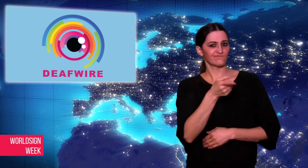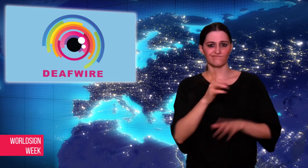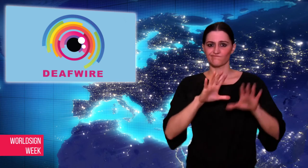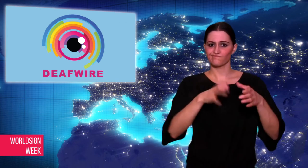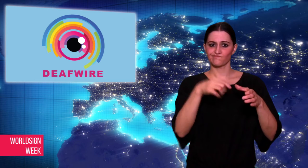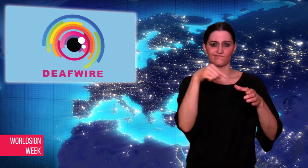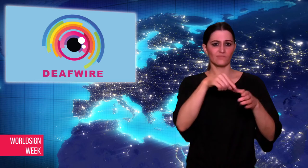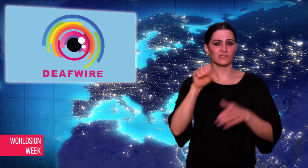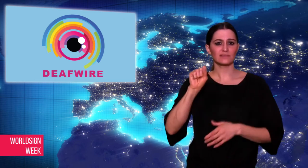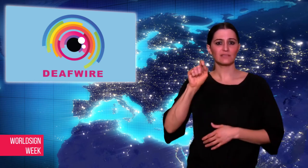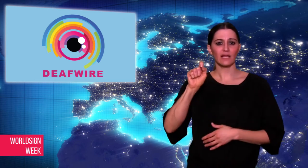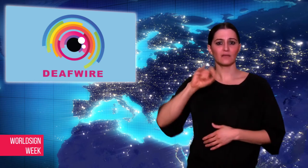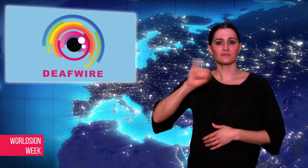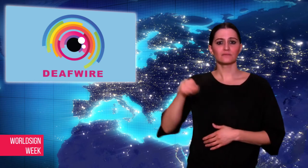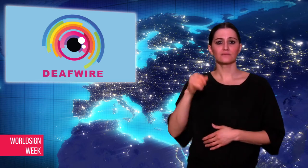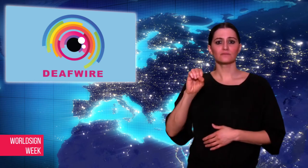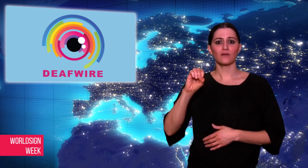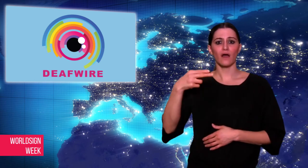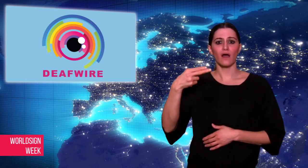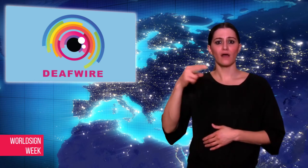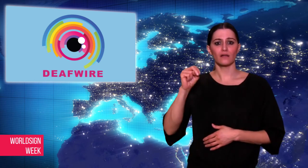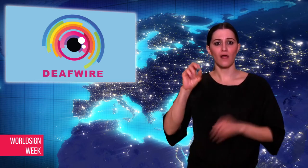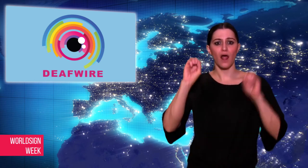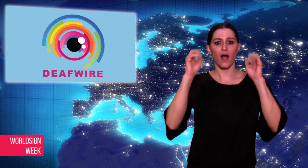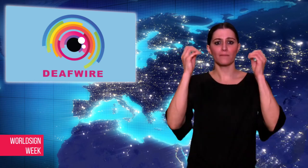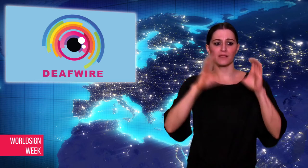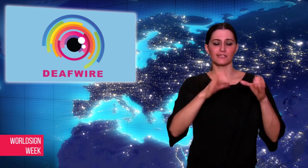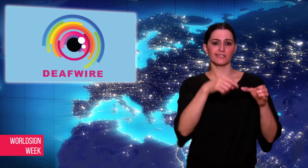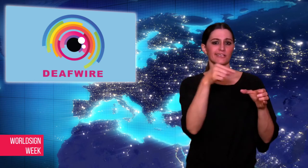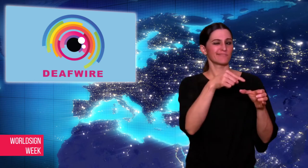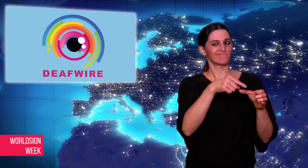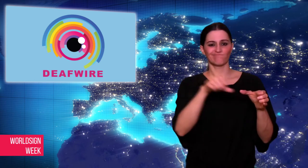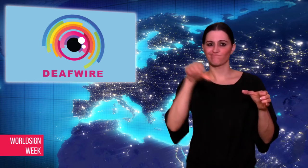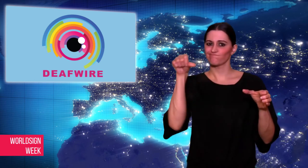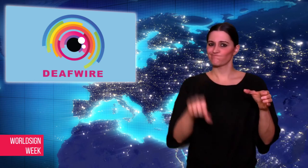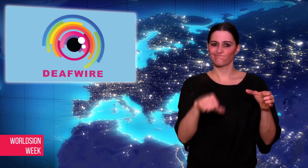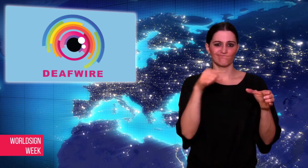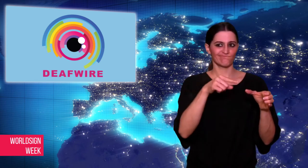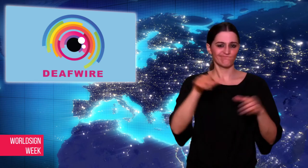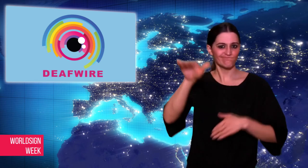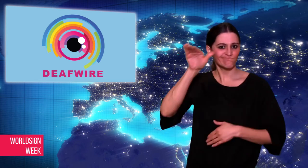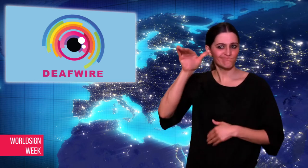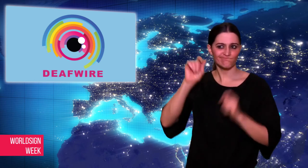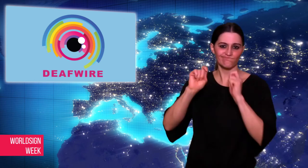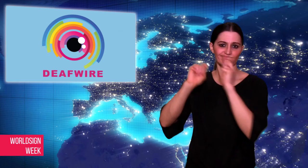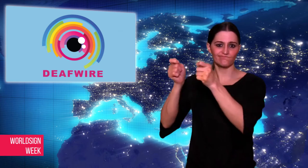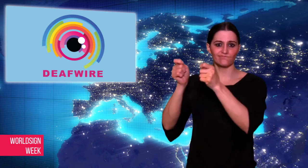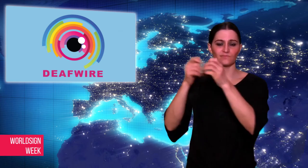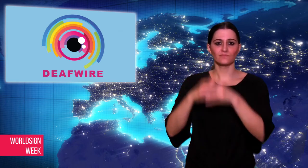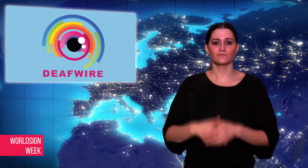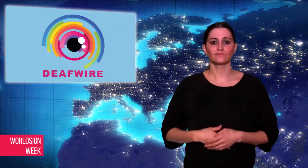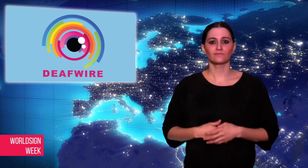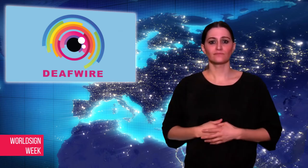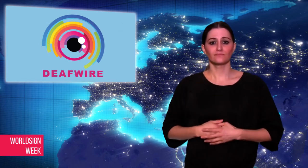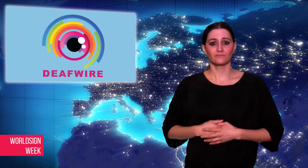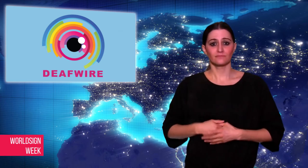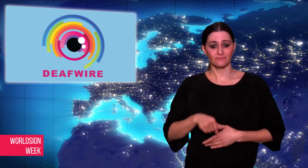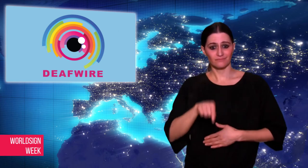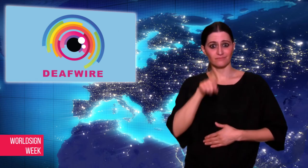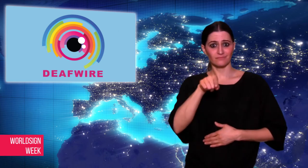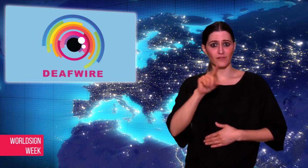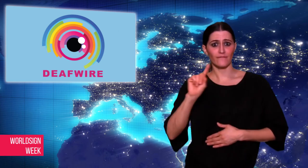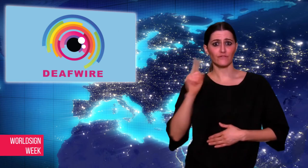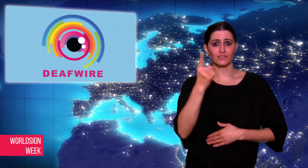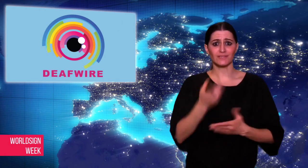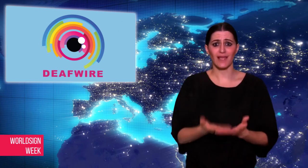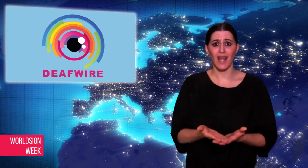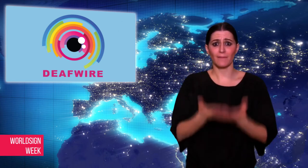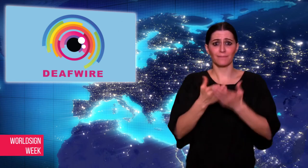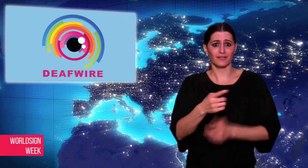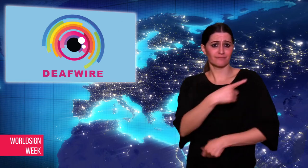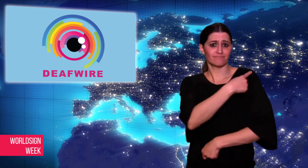in emergencies and is required for some